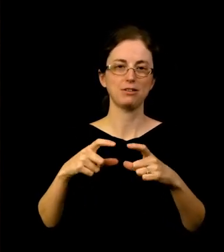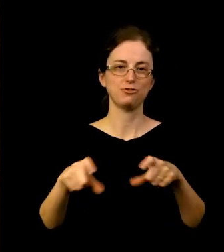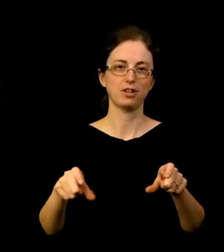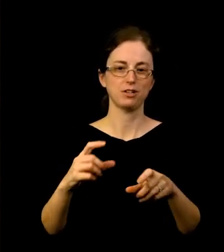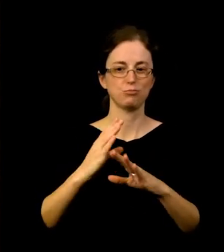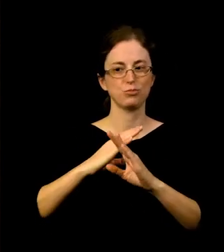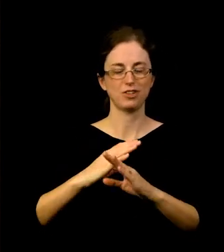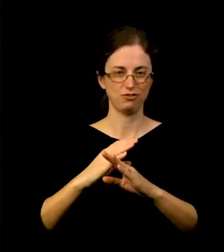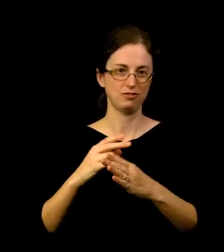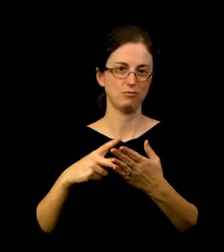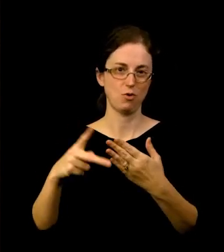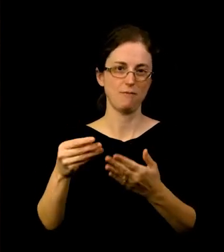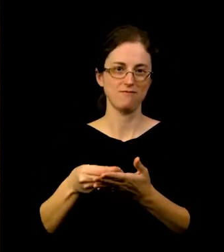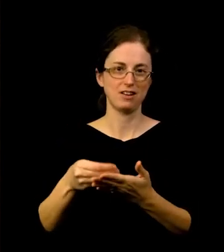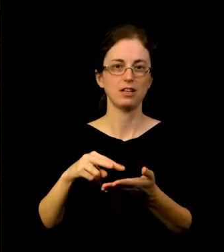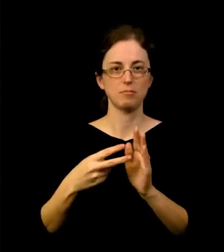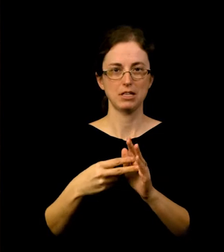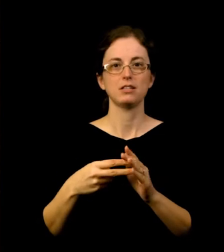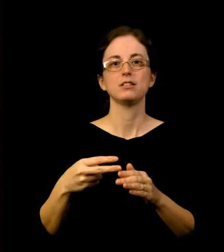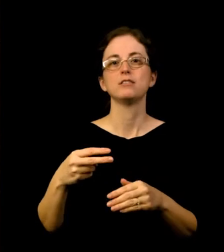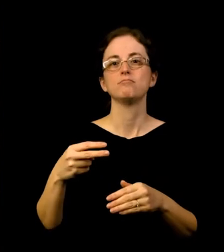to pay staff who were not working for a further 2 months.